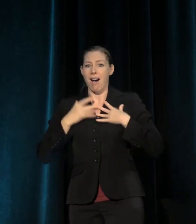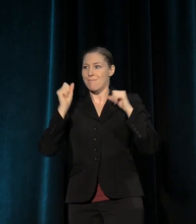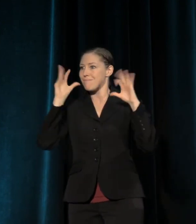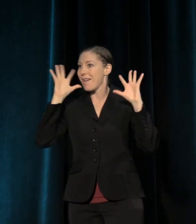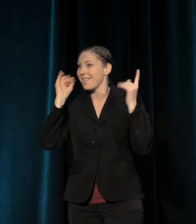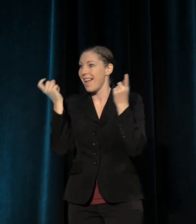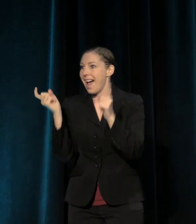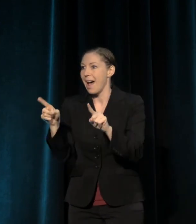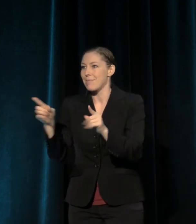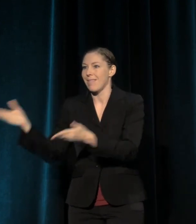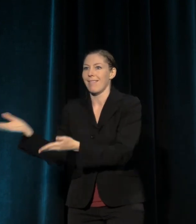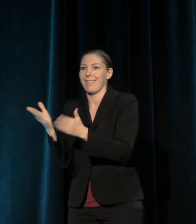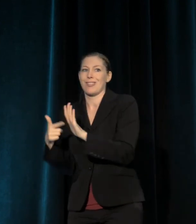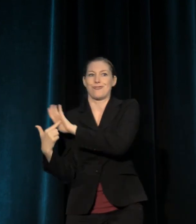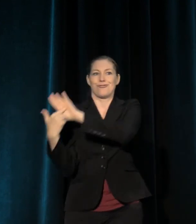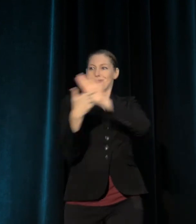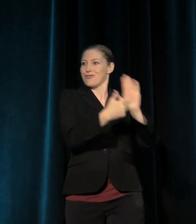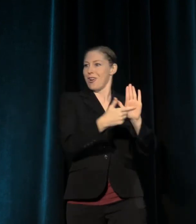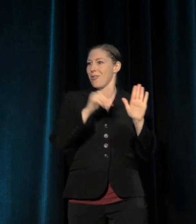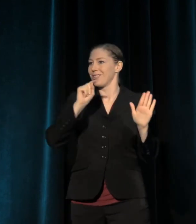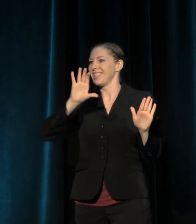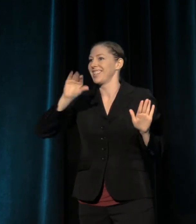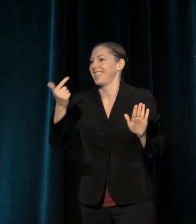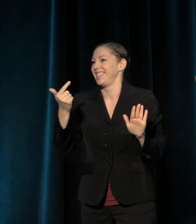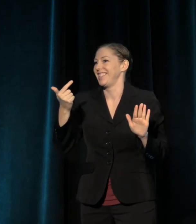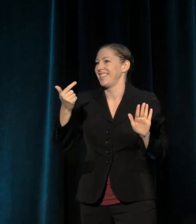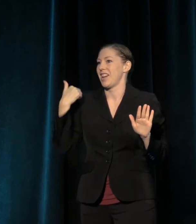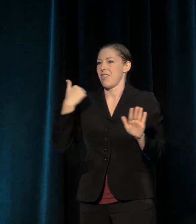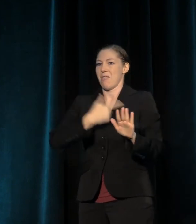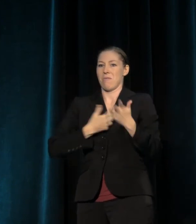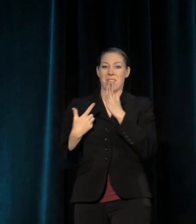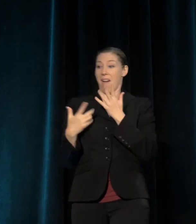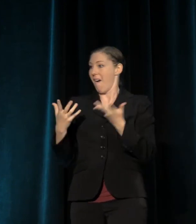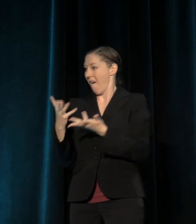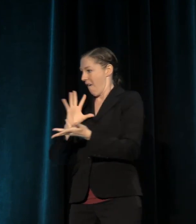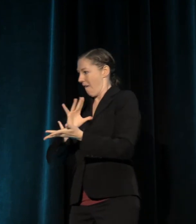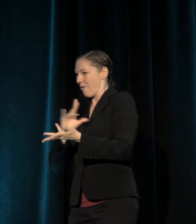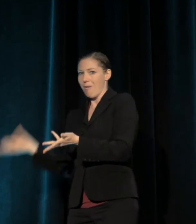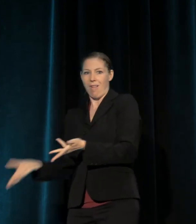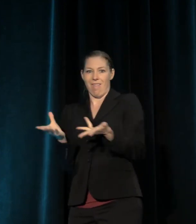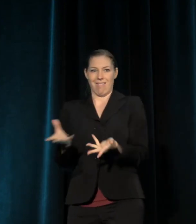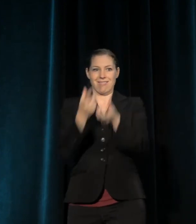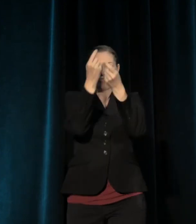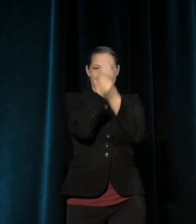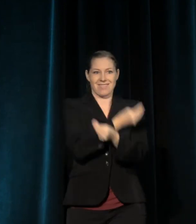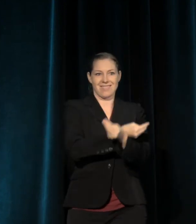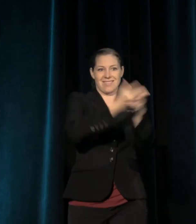to lift that up and share that with us so that we can amplify it and celebrate it with you.